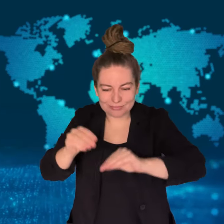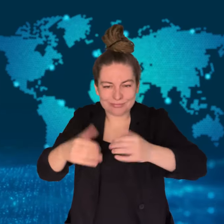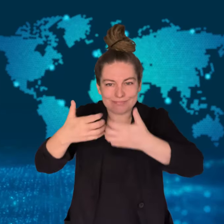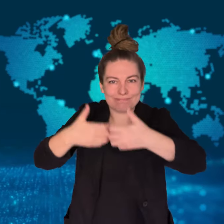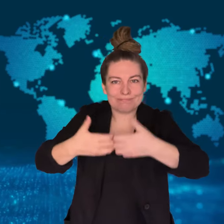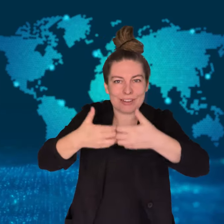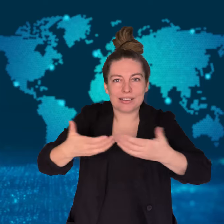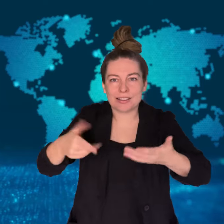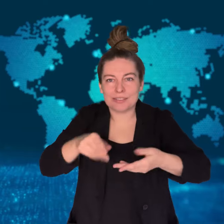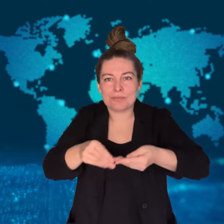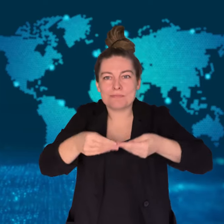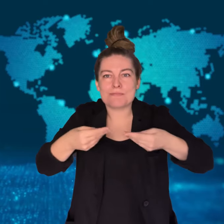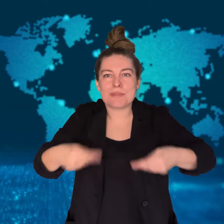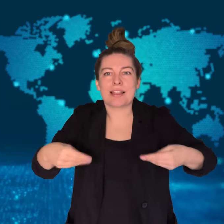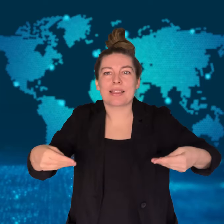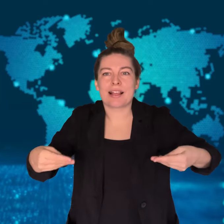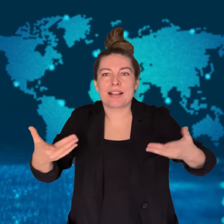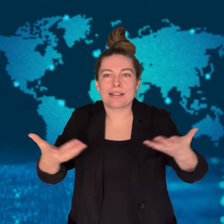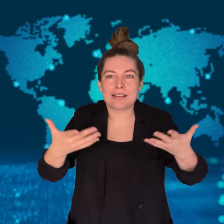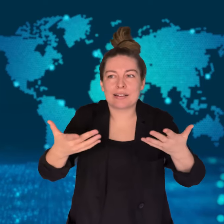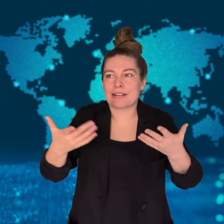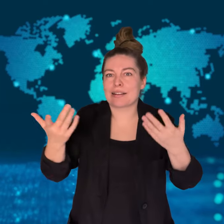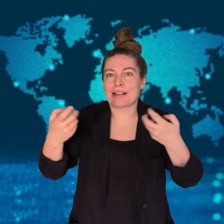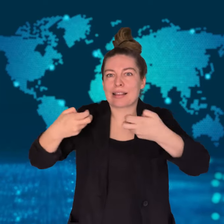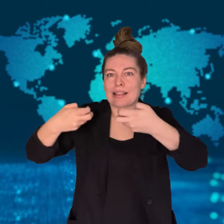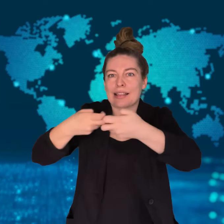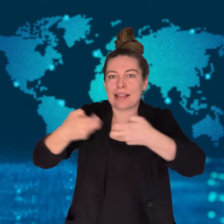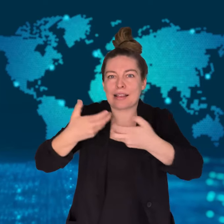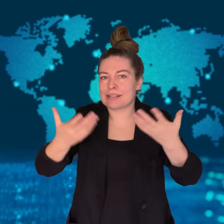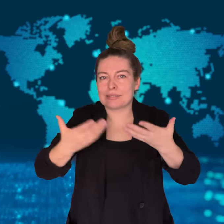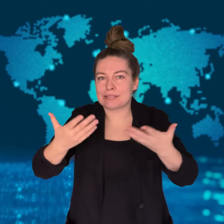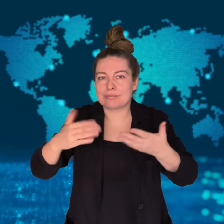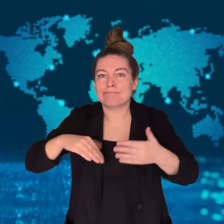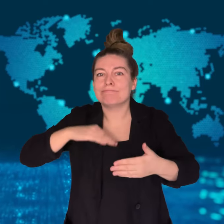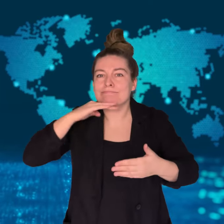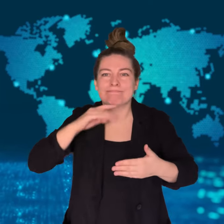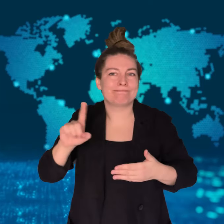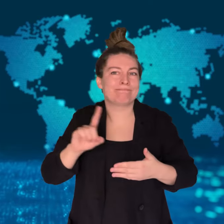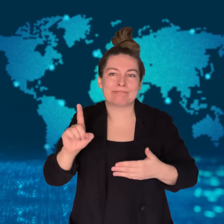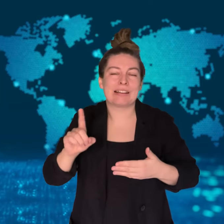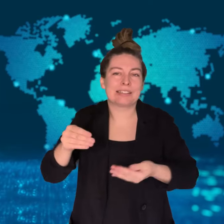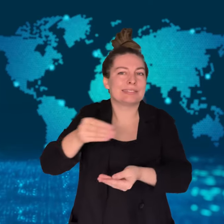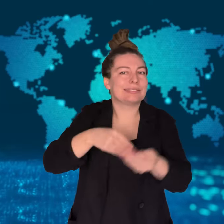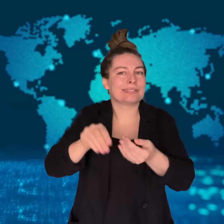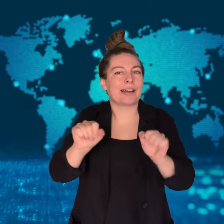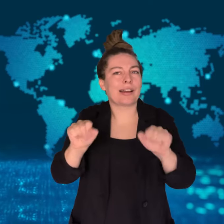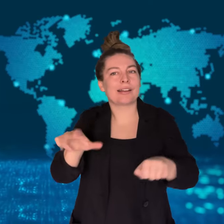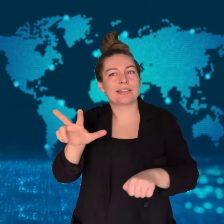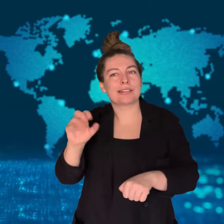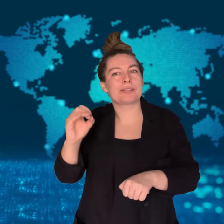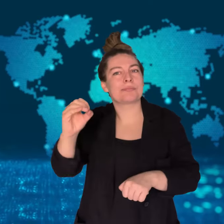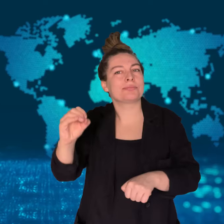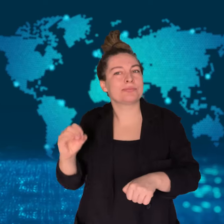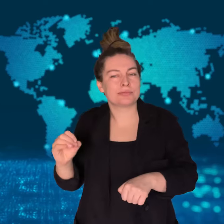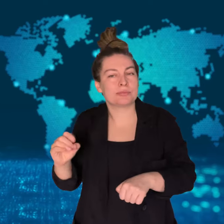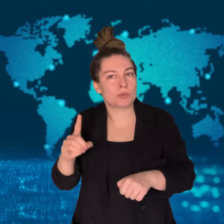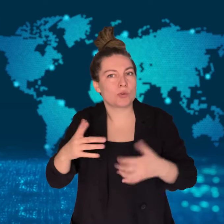a shortage of raw materials and power.